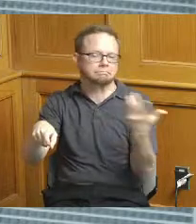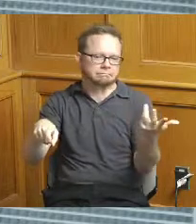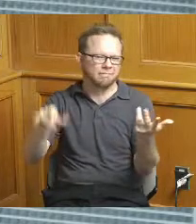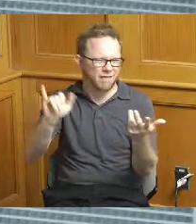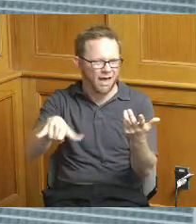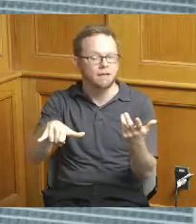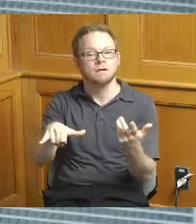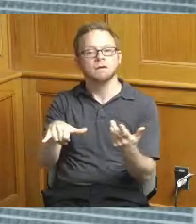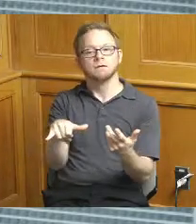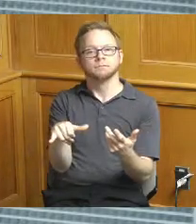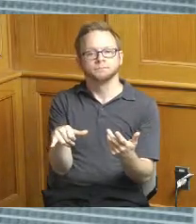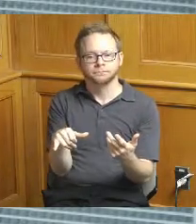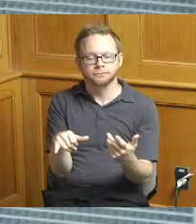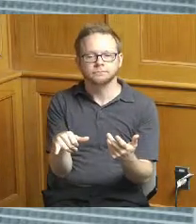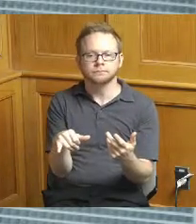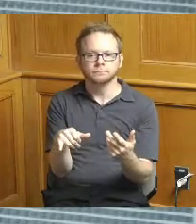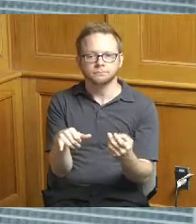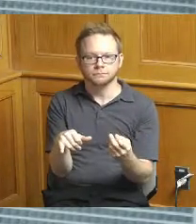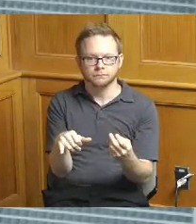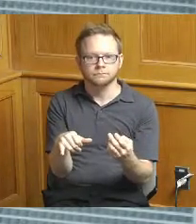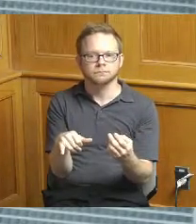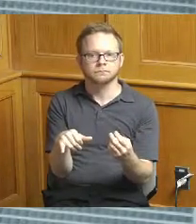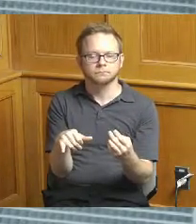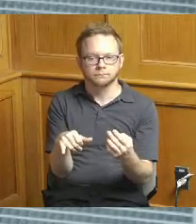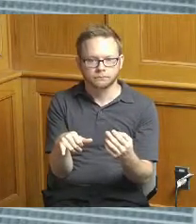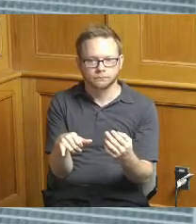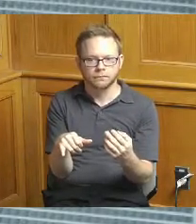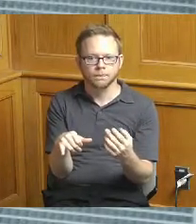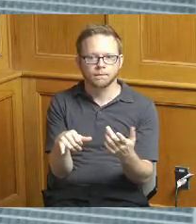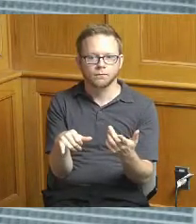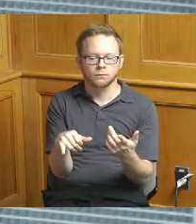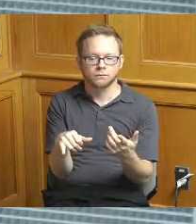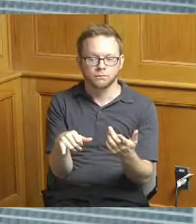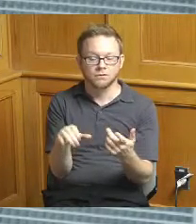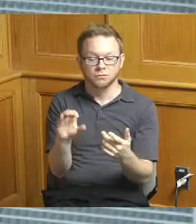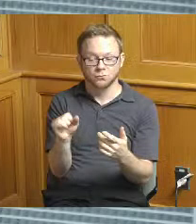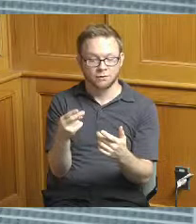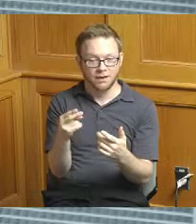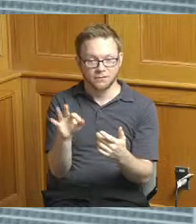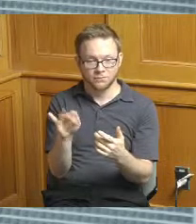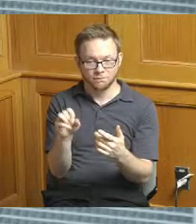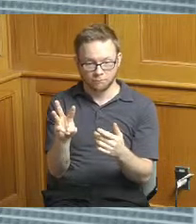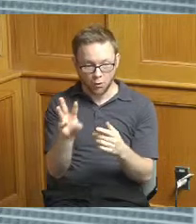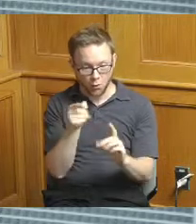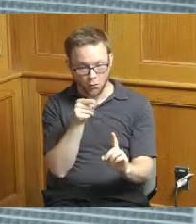that can you know show which ultimately you know from a cash flow perspective I think